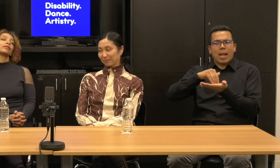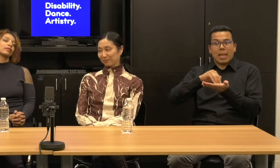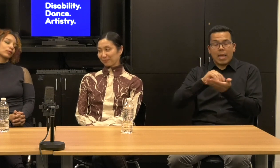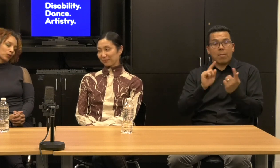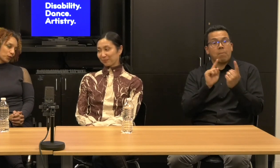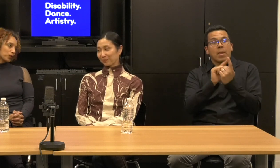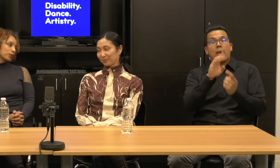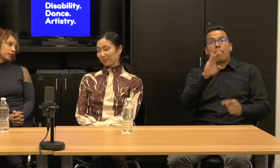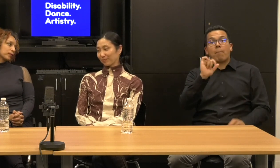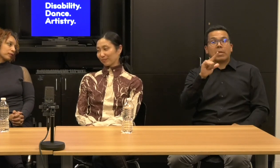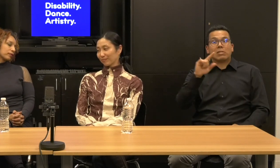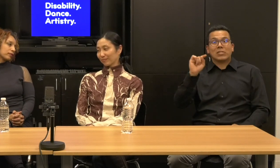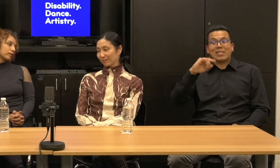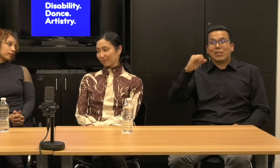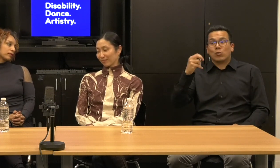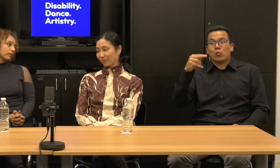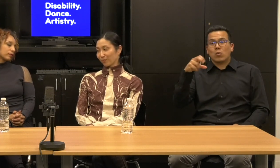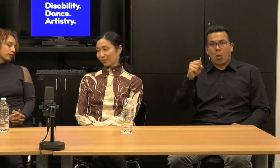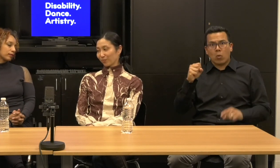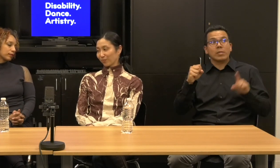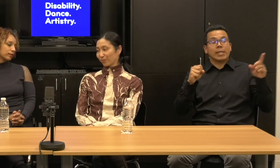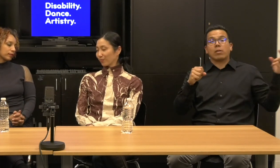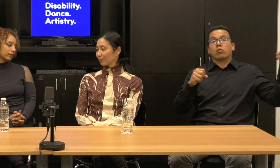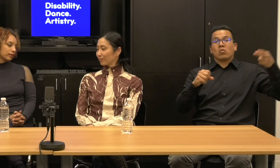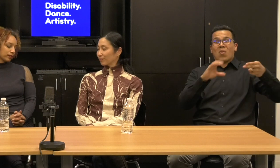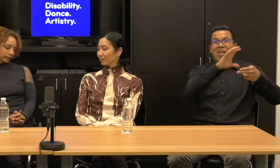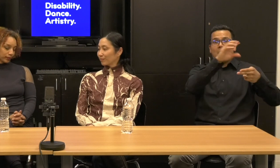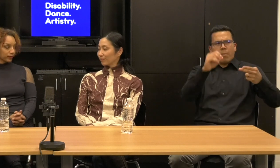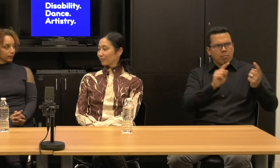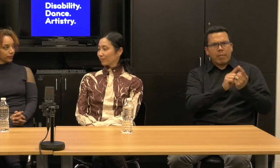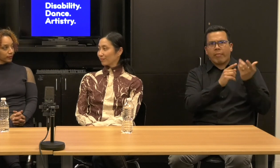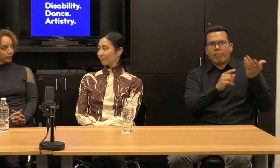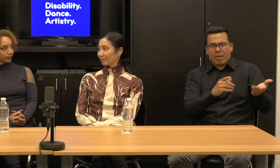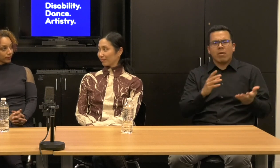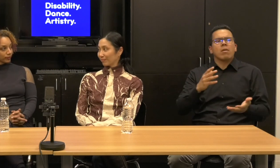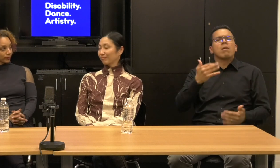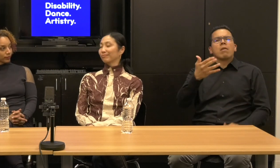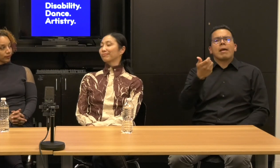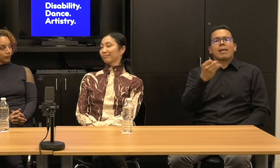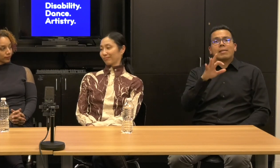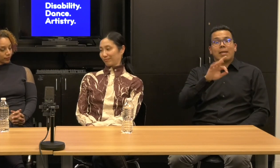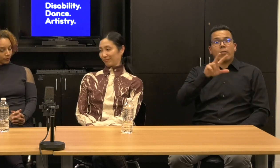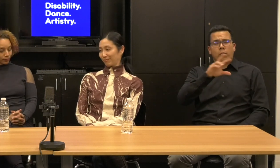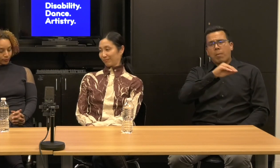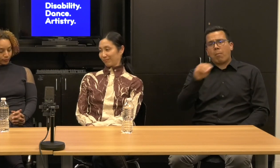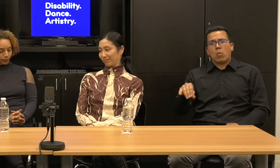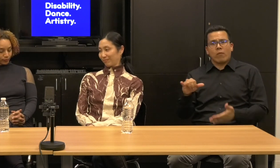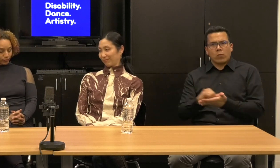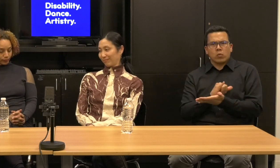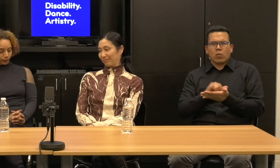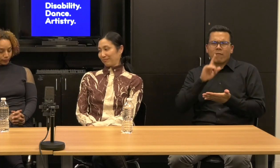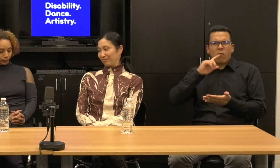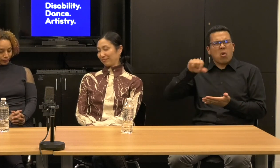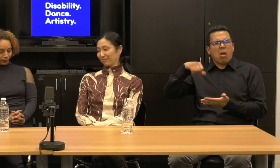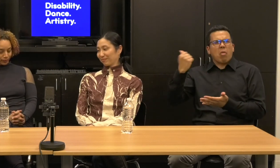invited to choreograph on the company. In 1993, she moved to New York to pursue other interests.